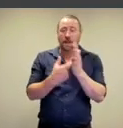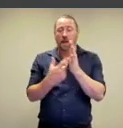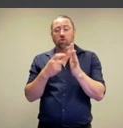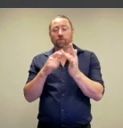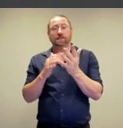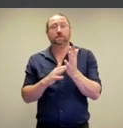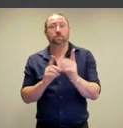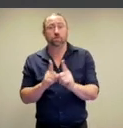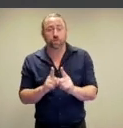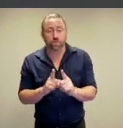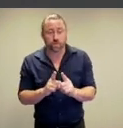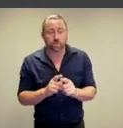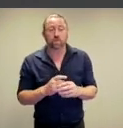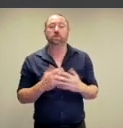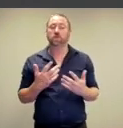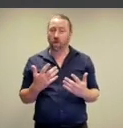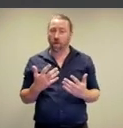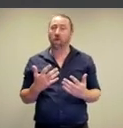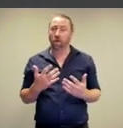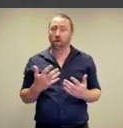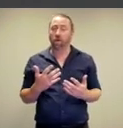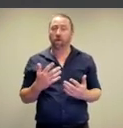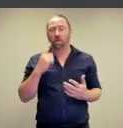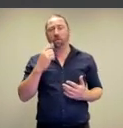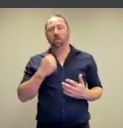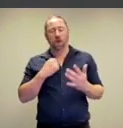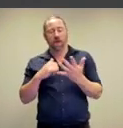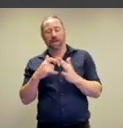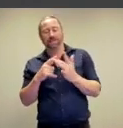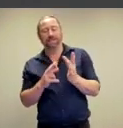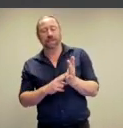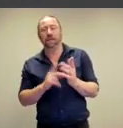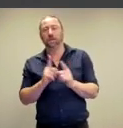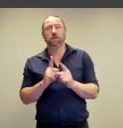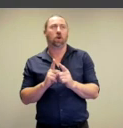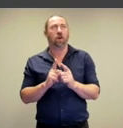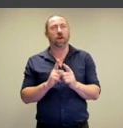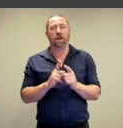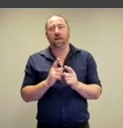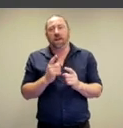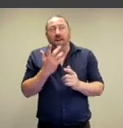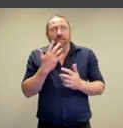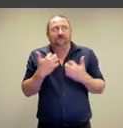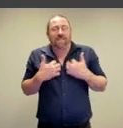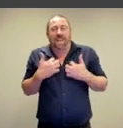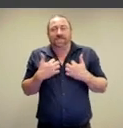of race and racism. So My Skin